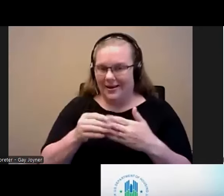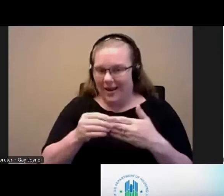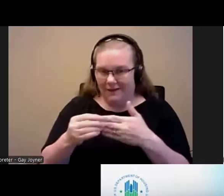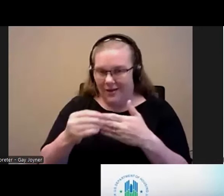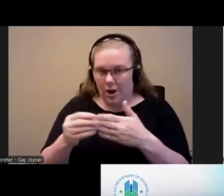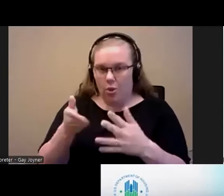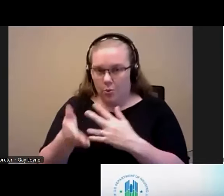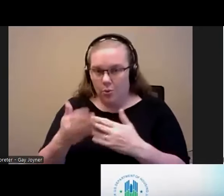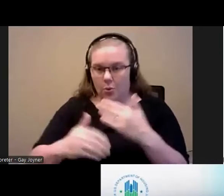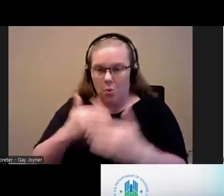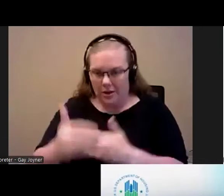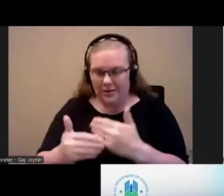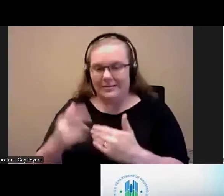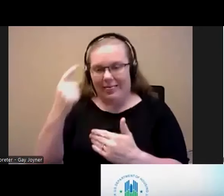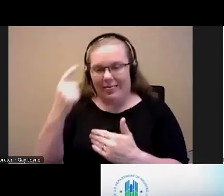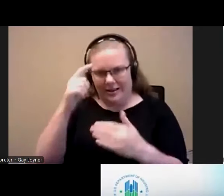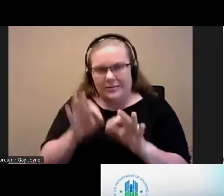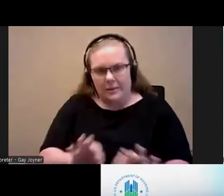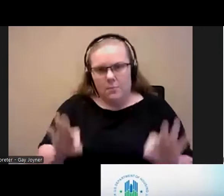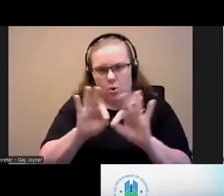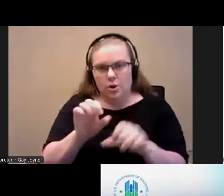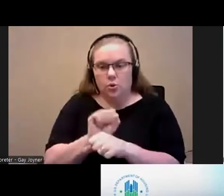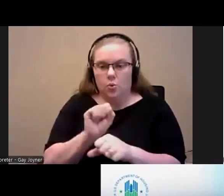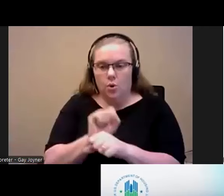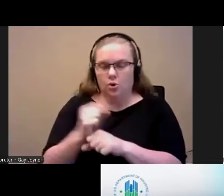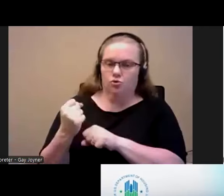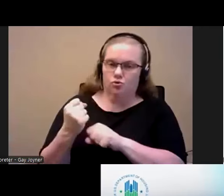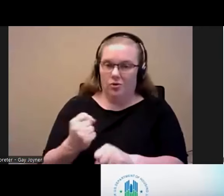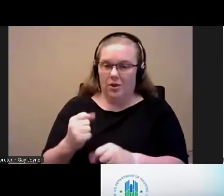is really important we are doing work should try to strengthen these partnerships because